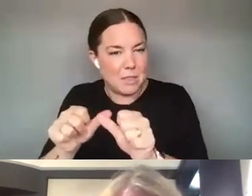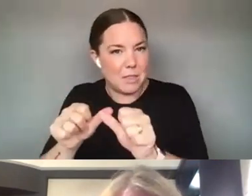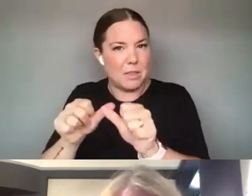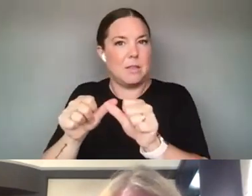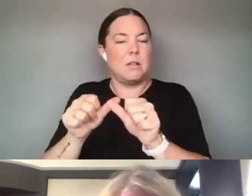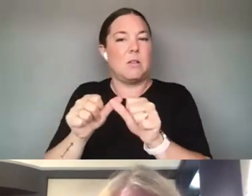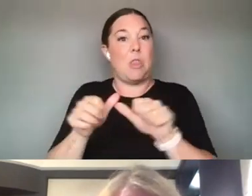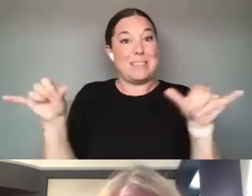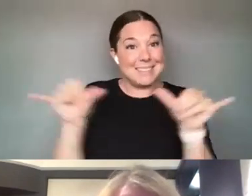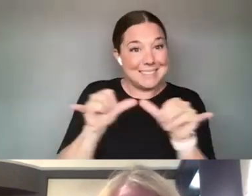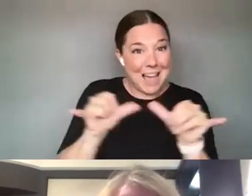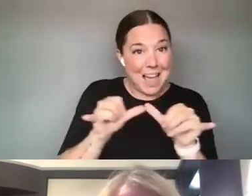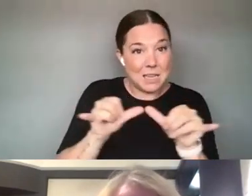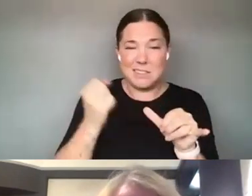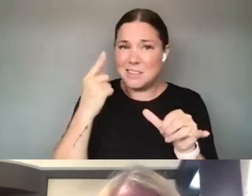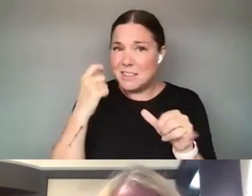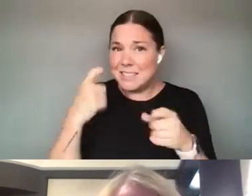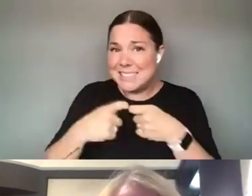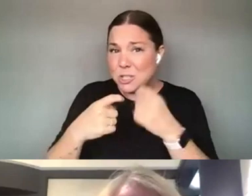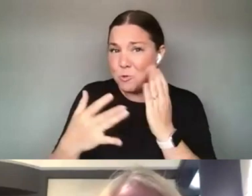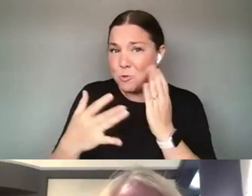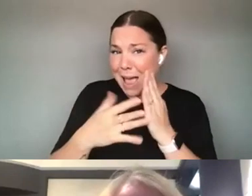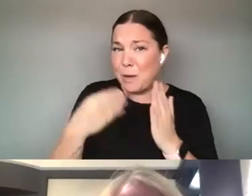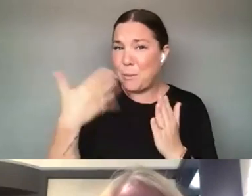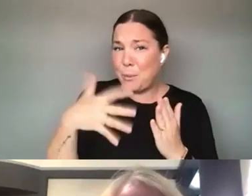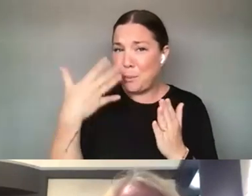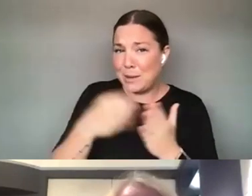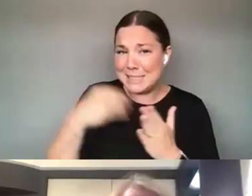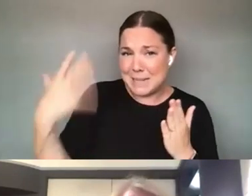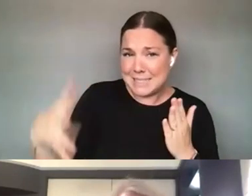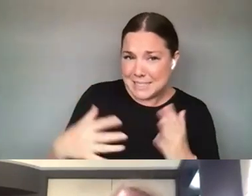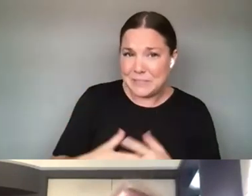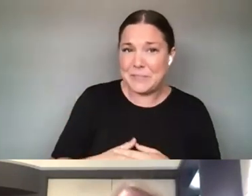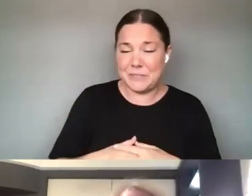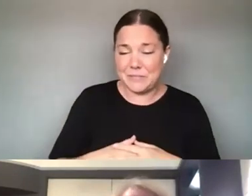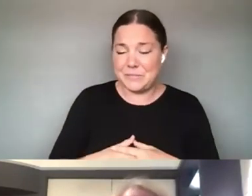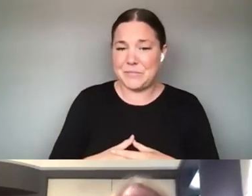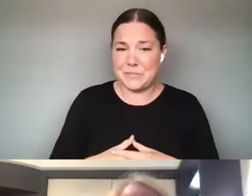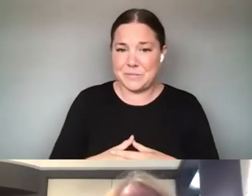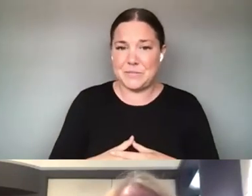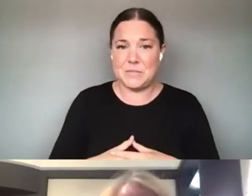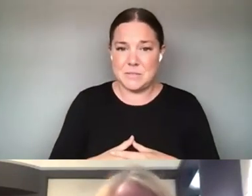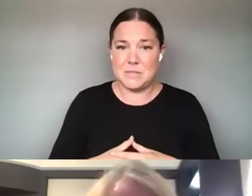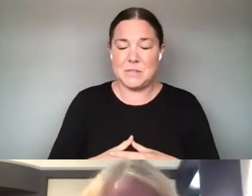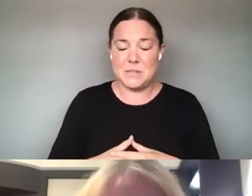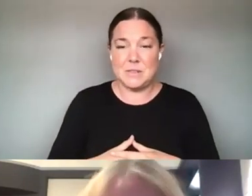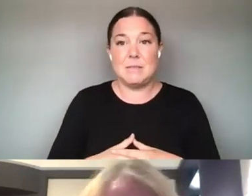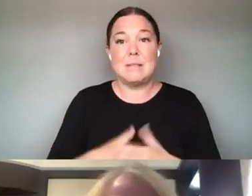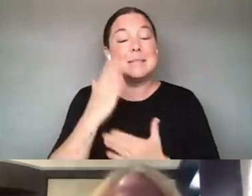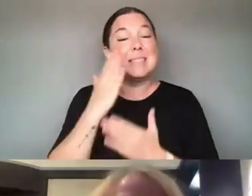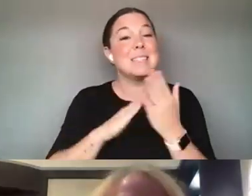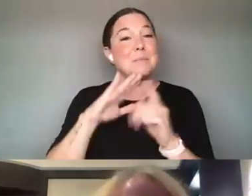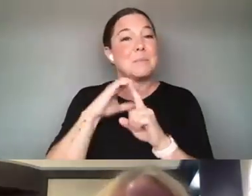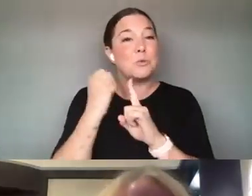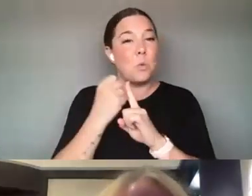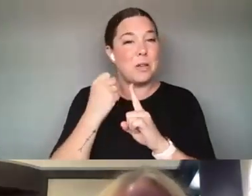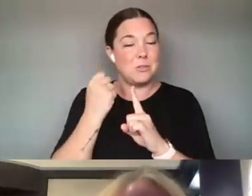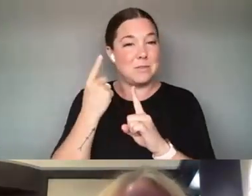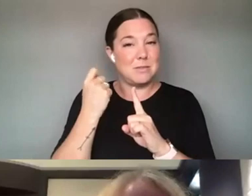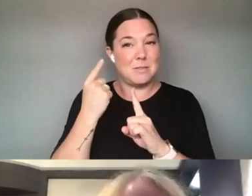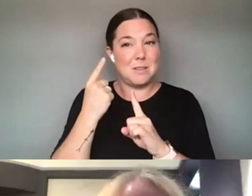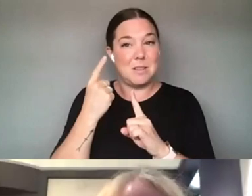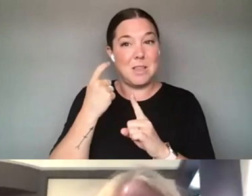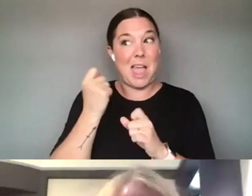DIGITAL TECH IS CAN BE EXPENSIVE AND, YOU KNOW, IN CERTAIN SITUATIONS IT COSTS ANNUAL COST TO KIND OF